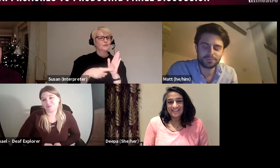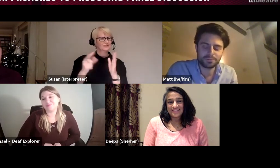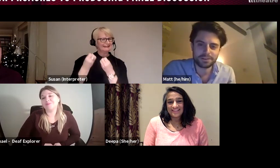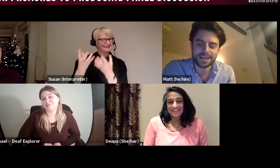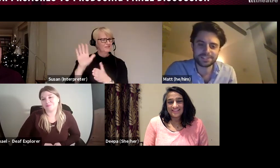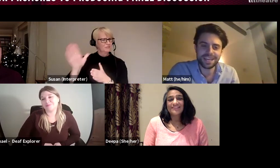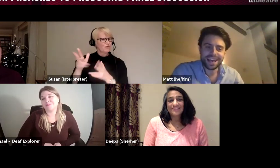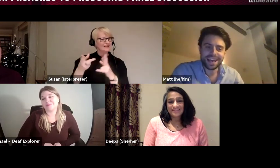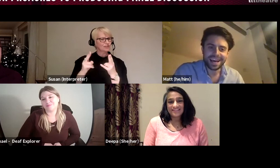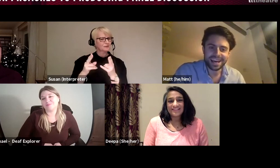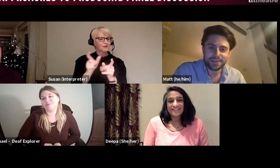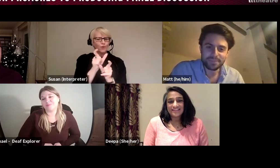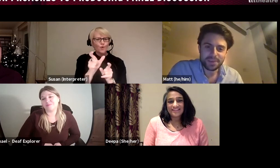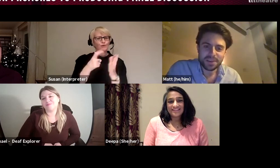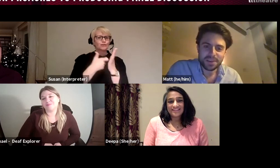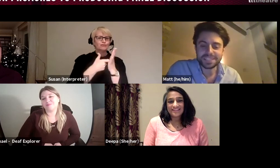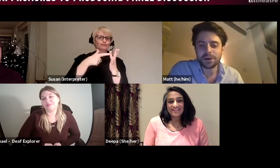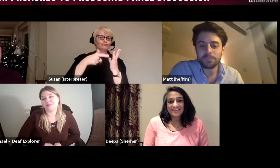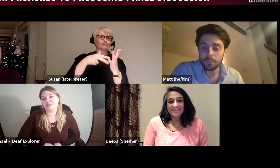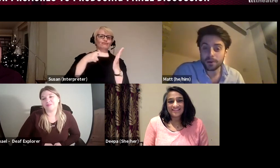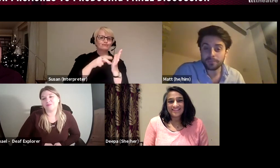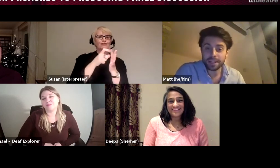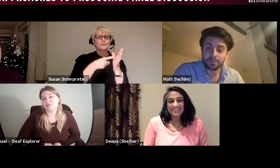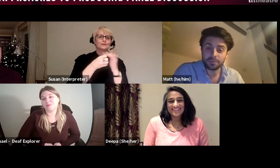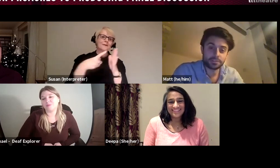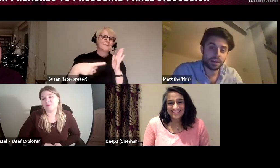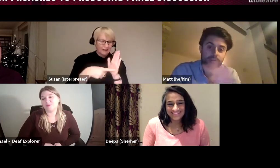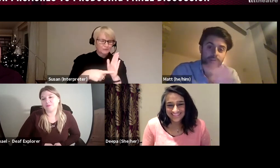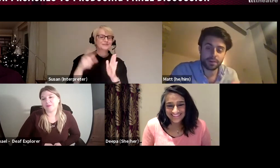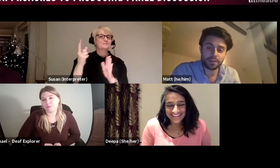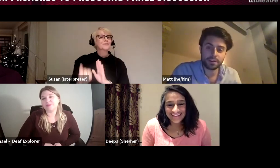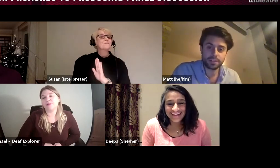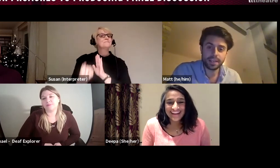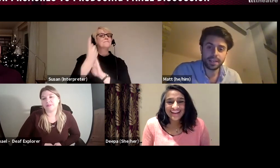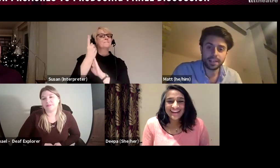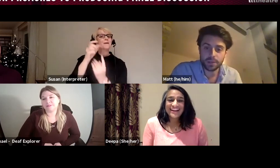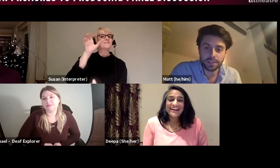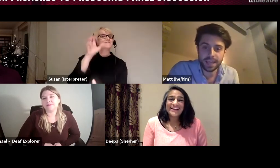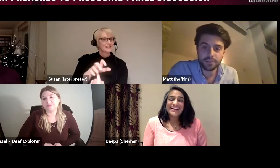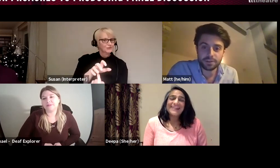round about which is our pop up venue that travels all around the country and you can put it together